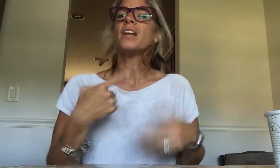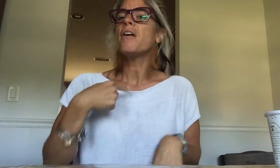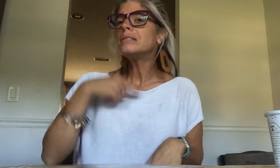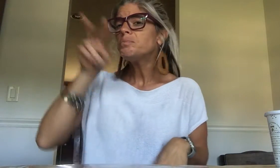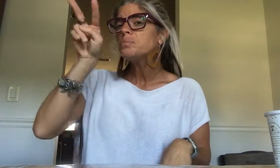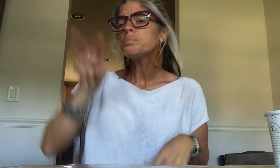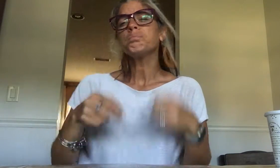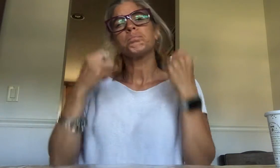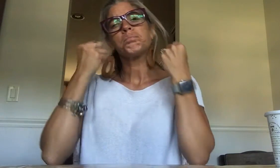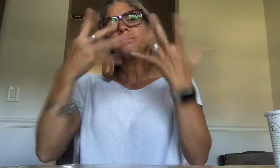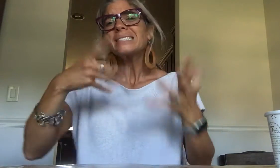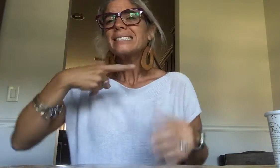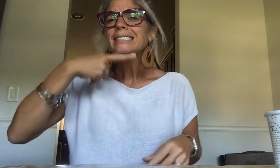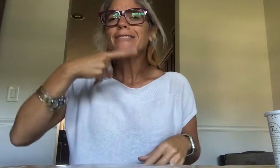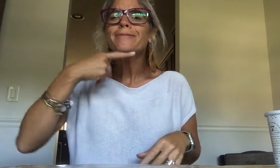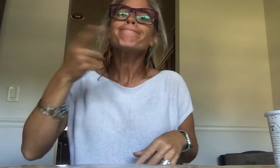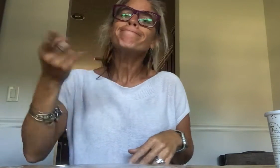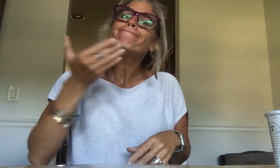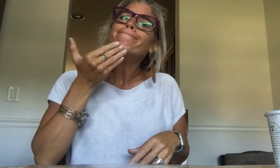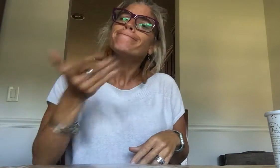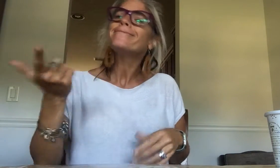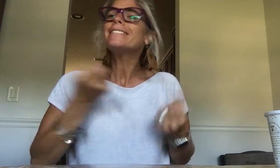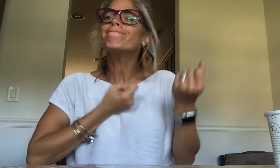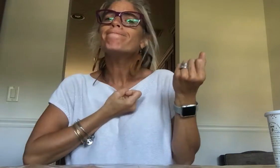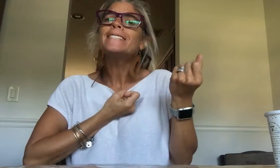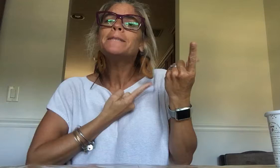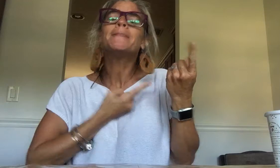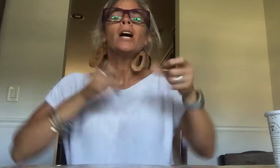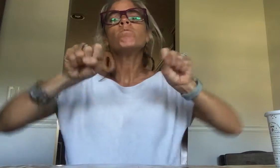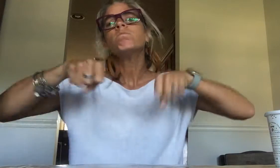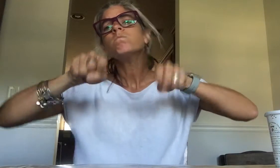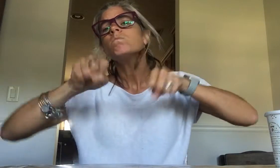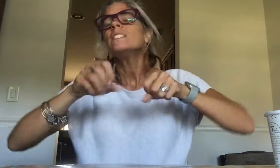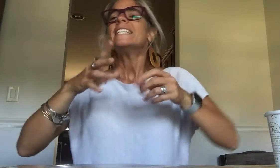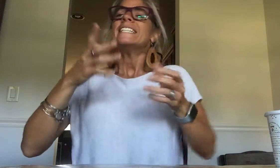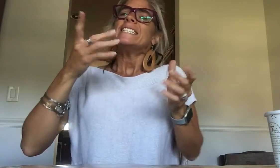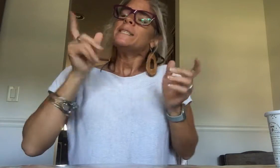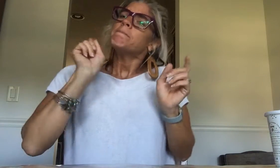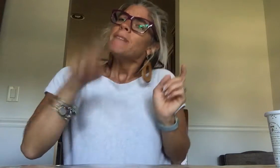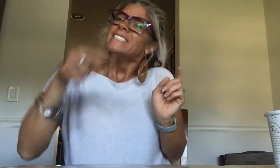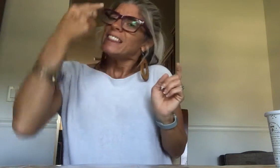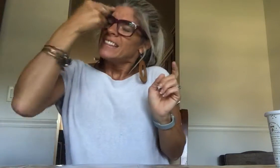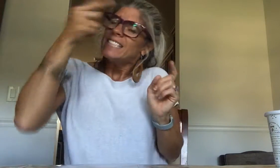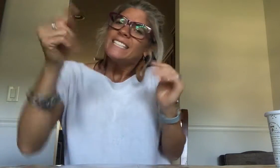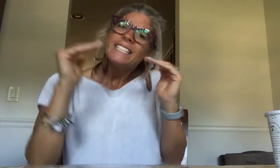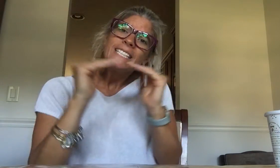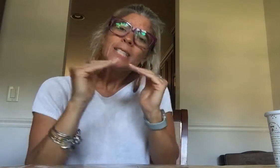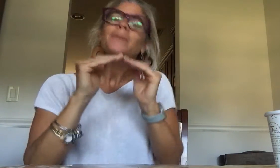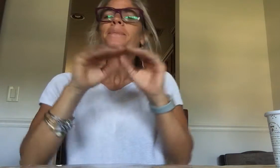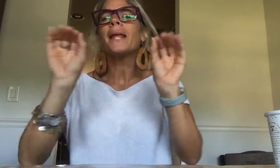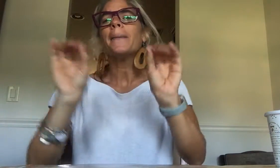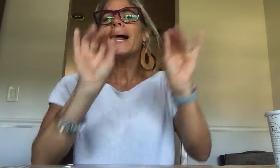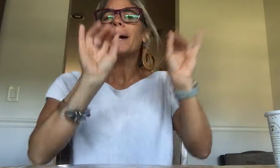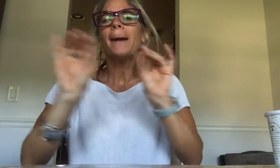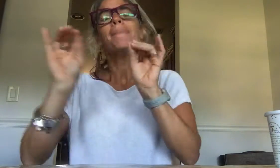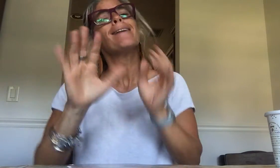I read through what everyone had been saying - many Hearing (not Deaf themselves) Their commentary was kind, understanding, validating the idea of equality and such